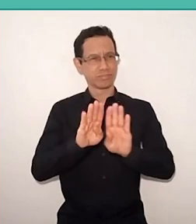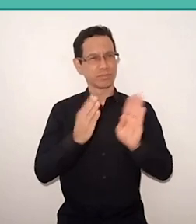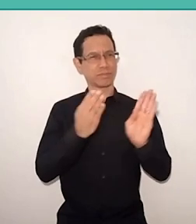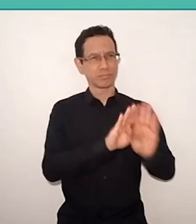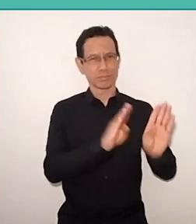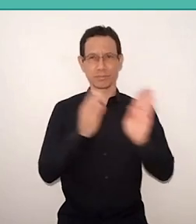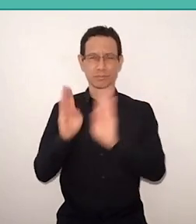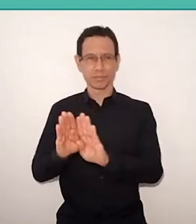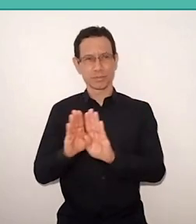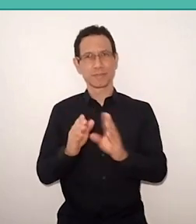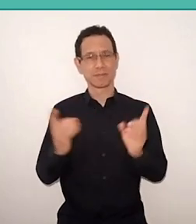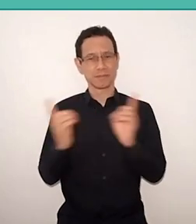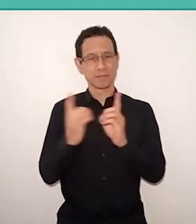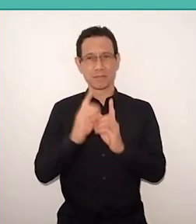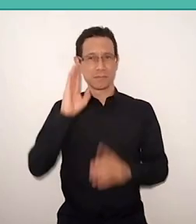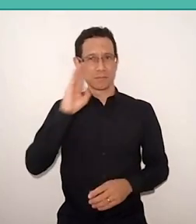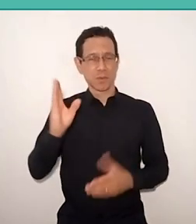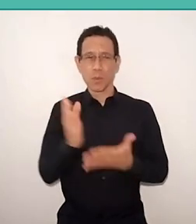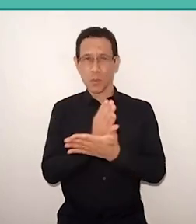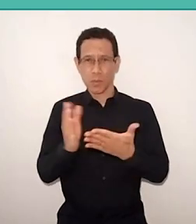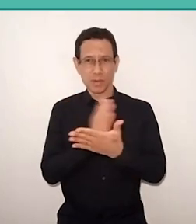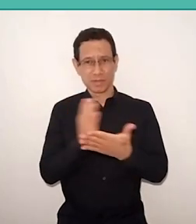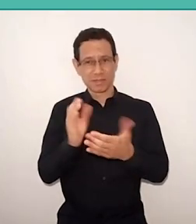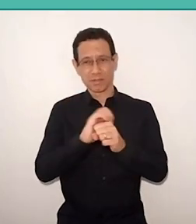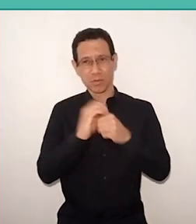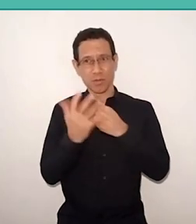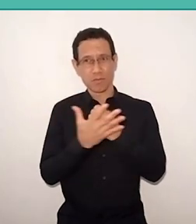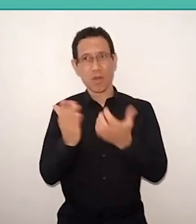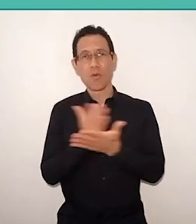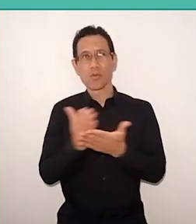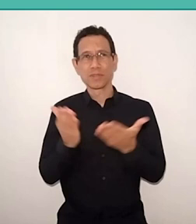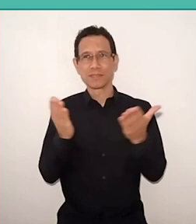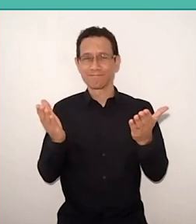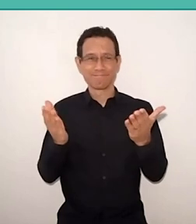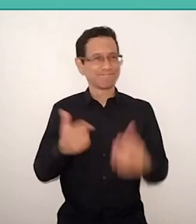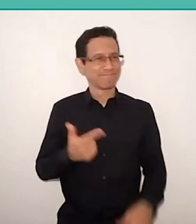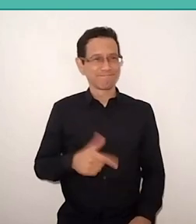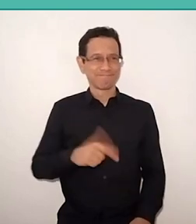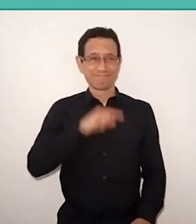in which we are deprived of coexistence, where we are threatened of our existence,